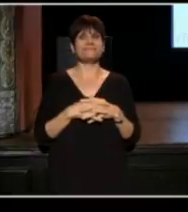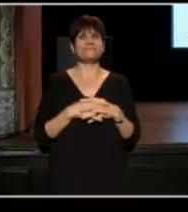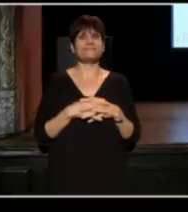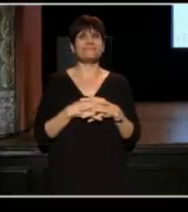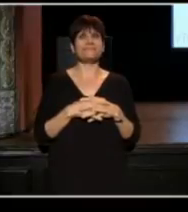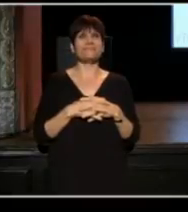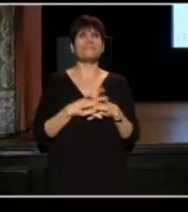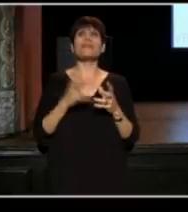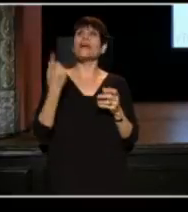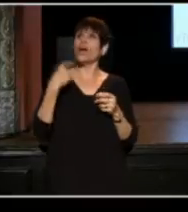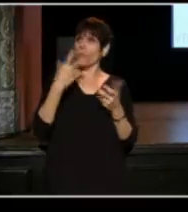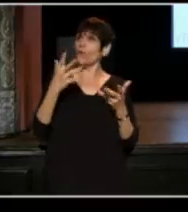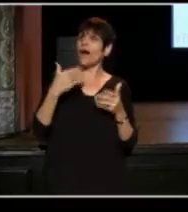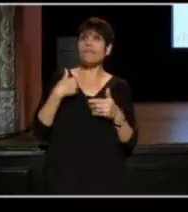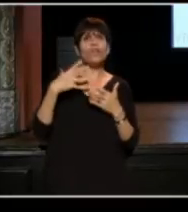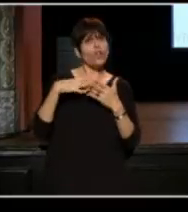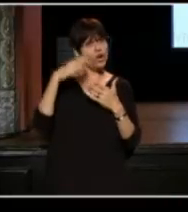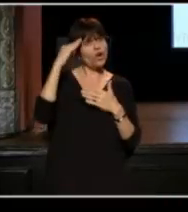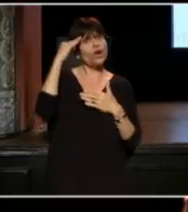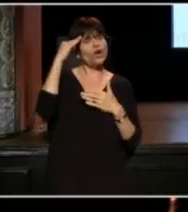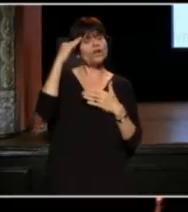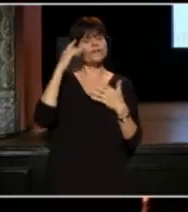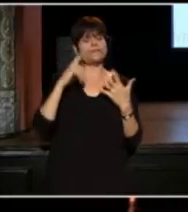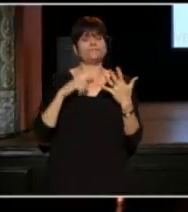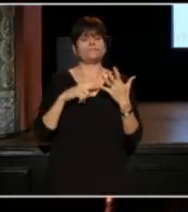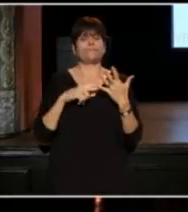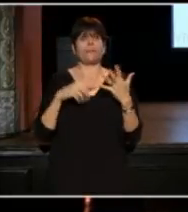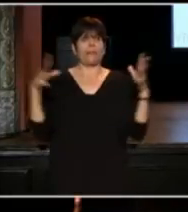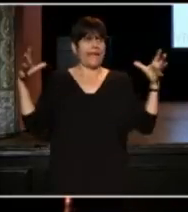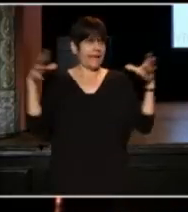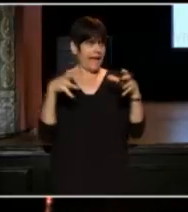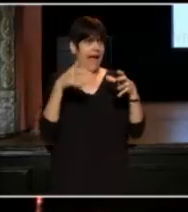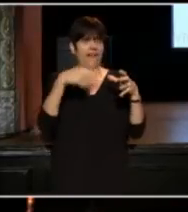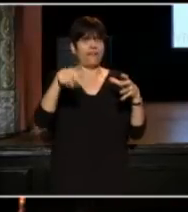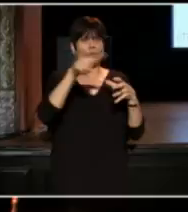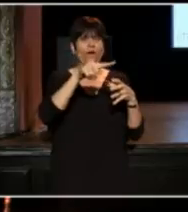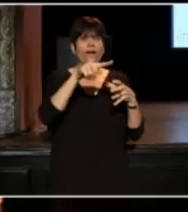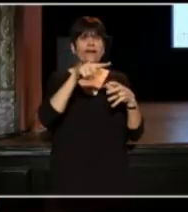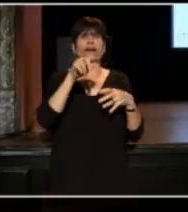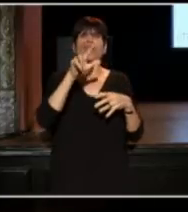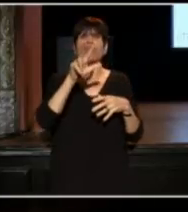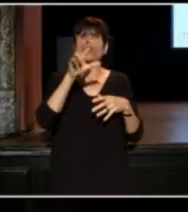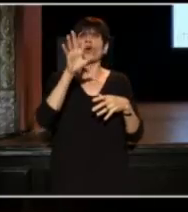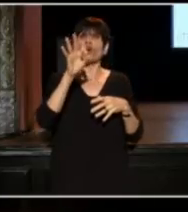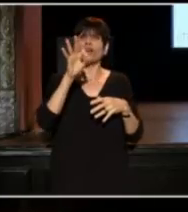And we have learned that this gathering is 39 years old,